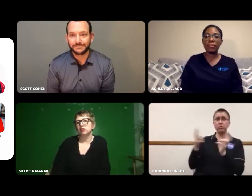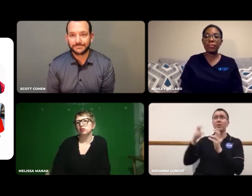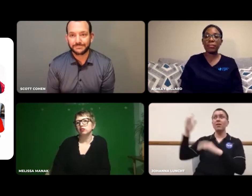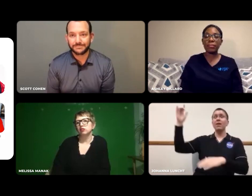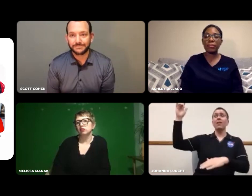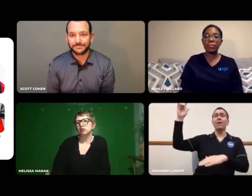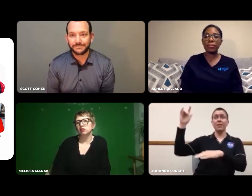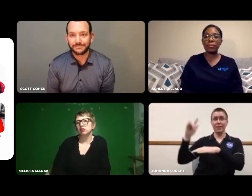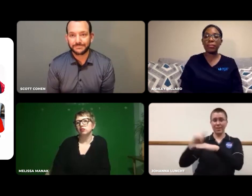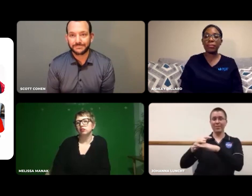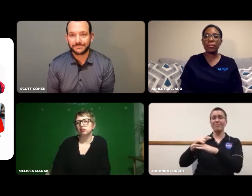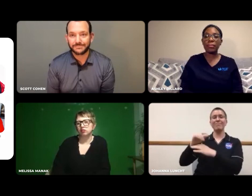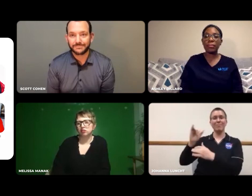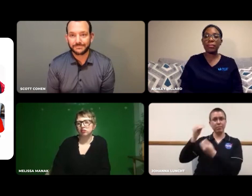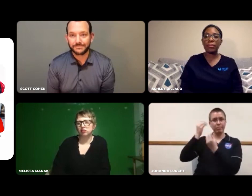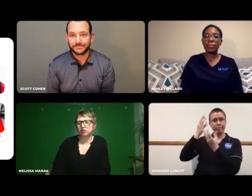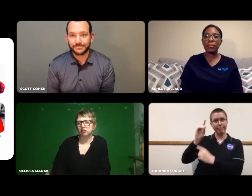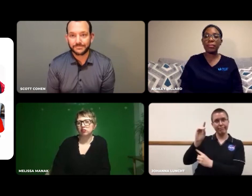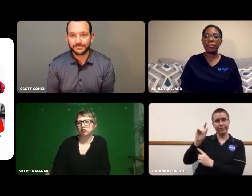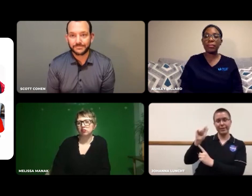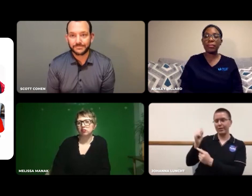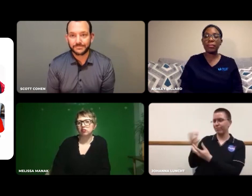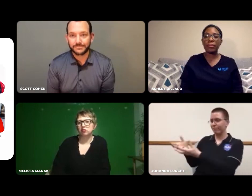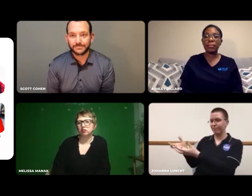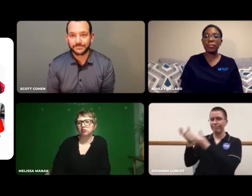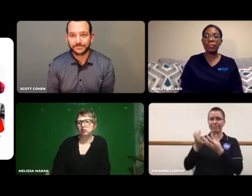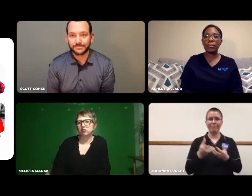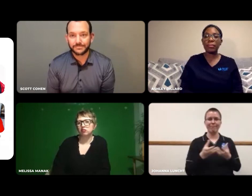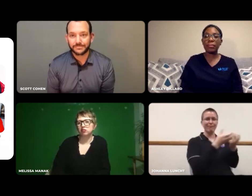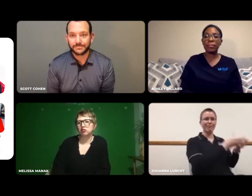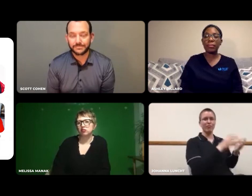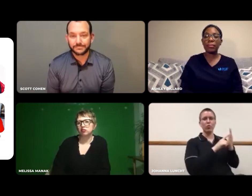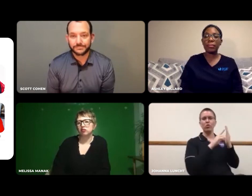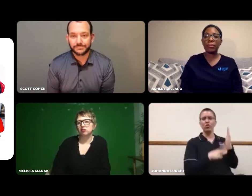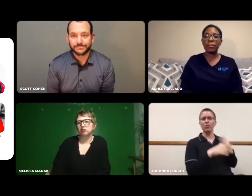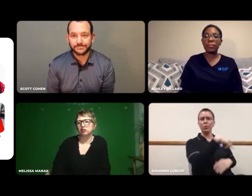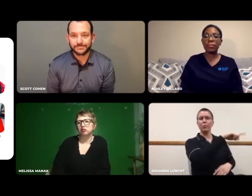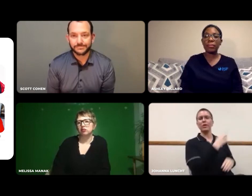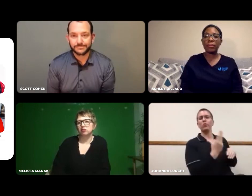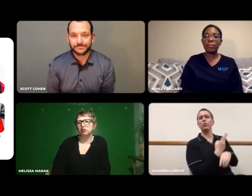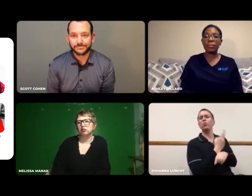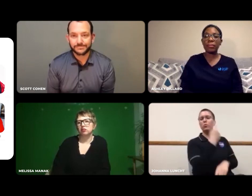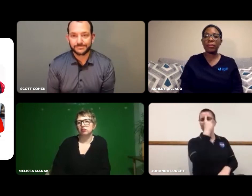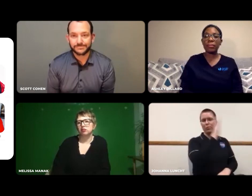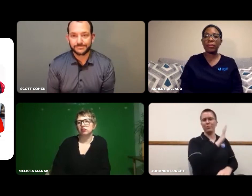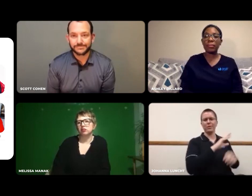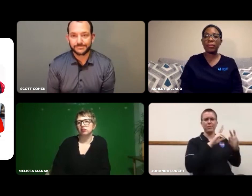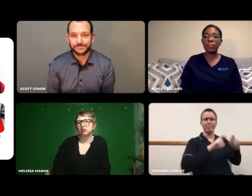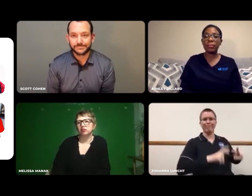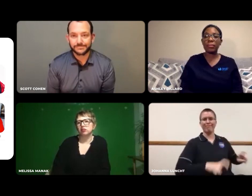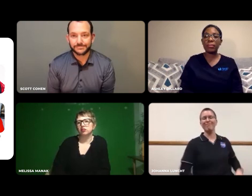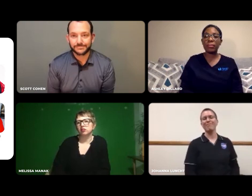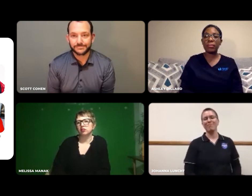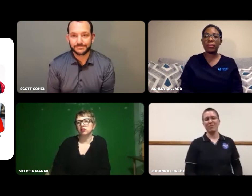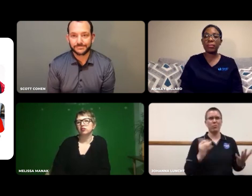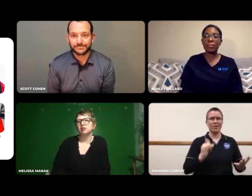Then when the plane lands, that information is gathered and given back to the researchers for analysis.